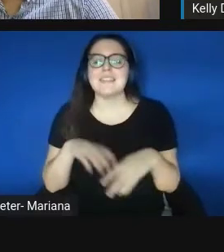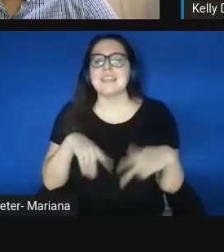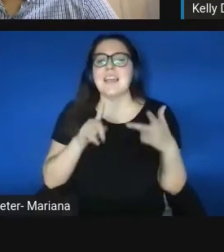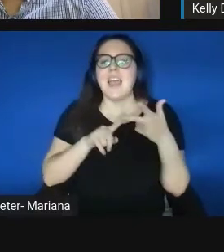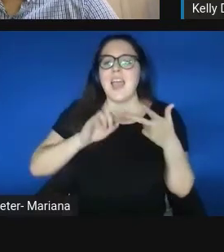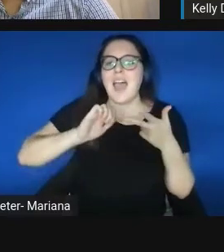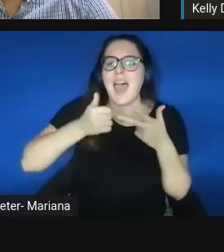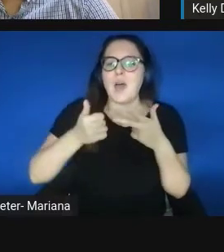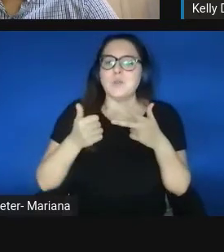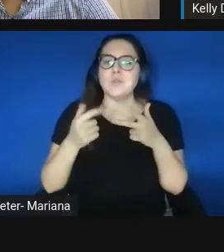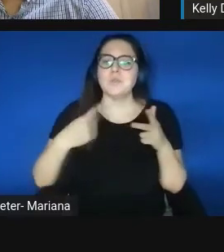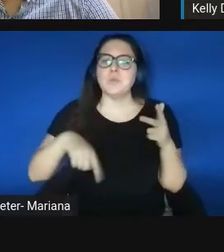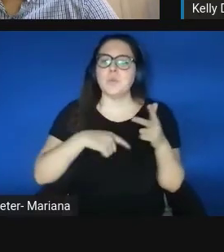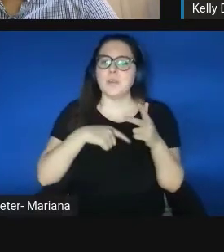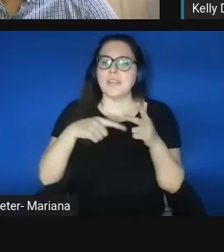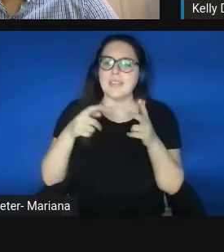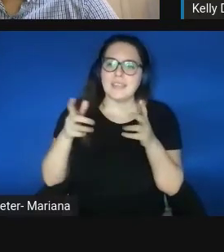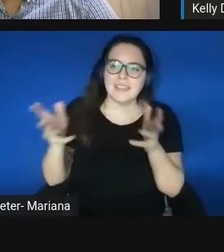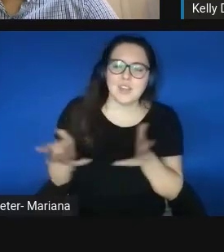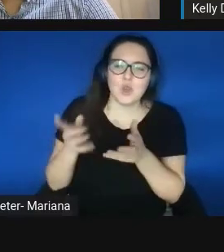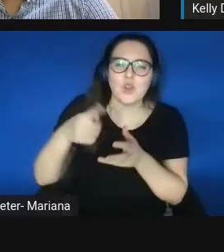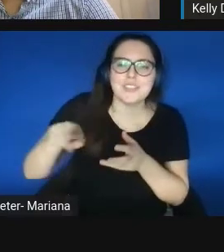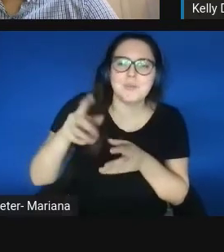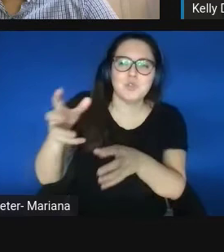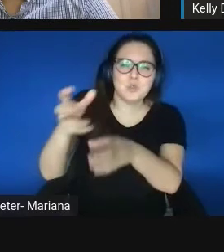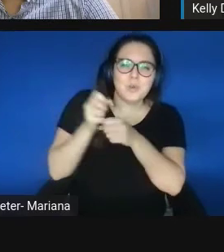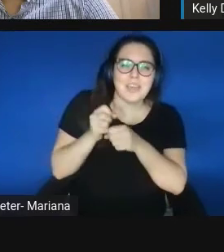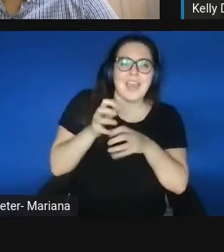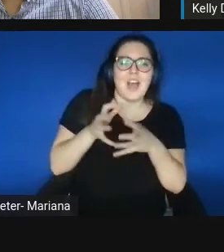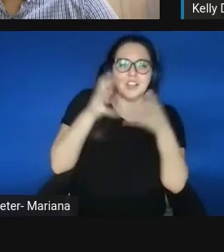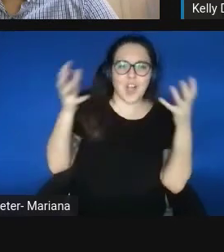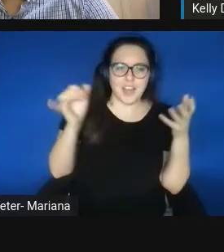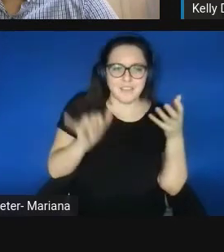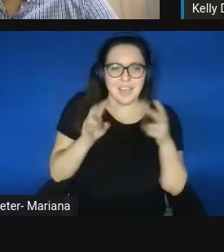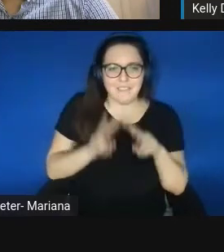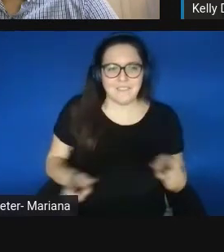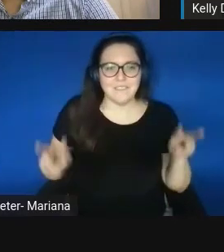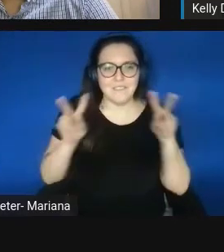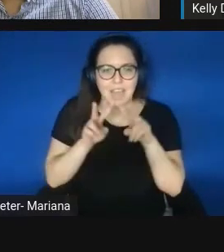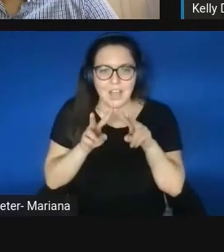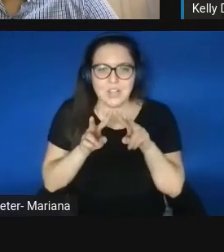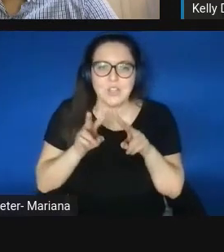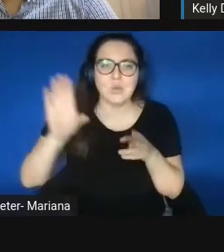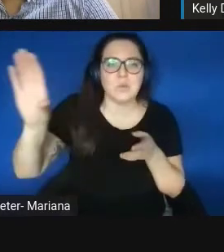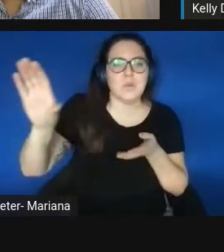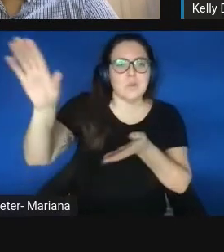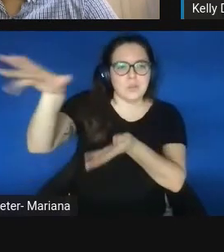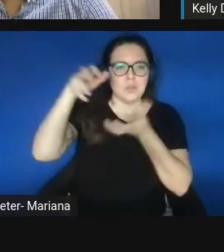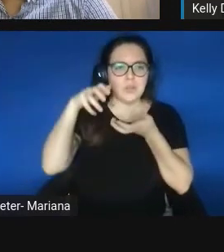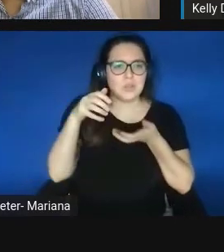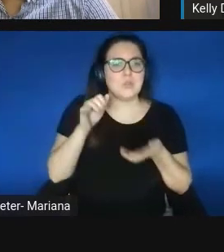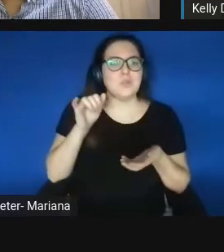to get a disproportionate amount of that value either to my company or to my community.